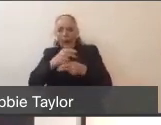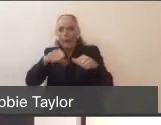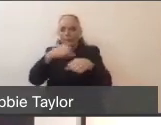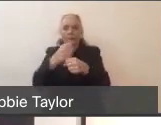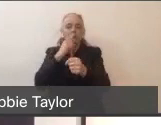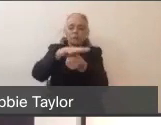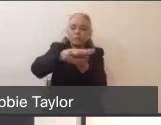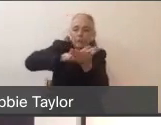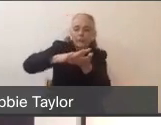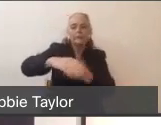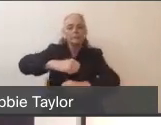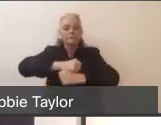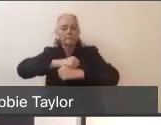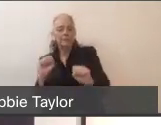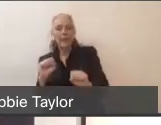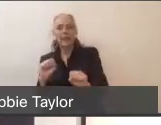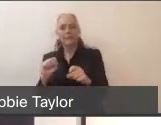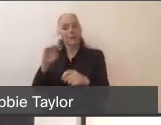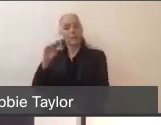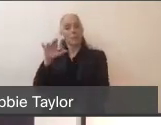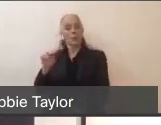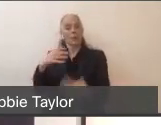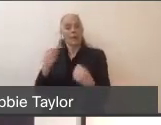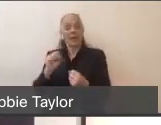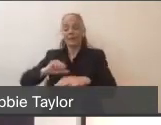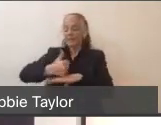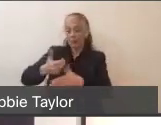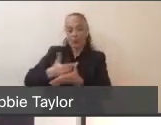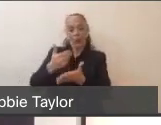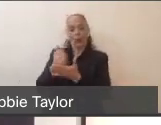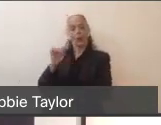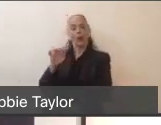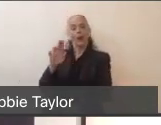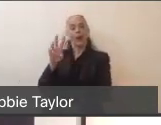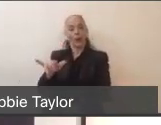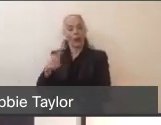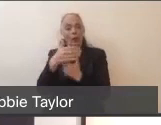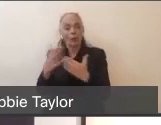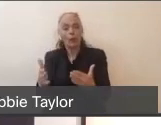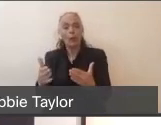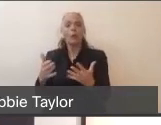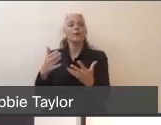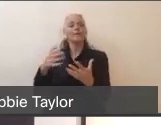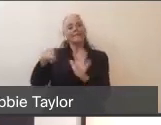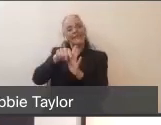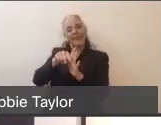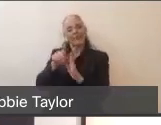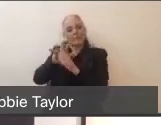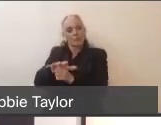a whole new airway room and two new negative pressure rooms in their ED, and this is their old ED. And then finally upstairs